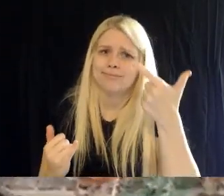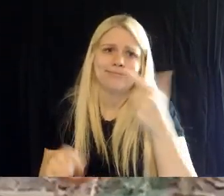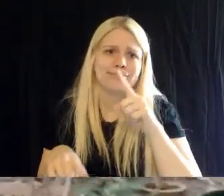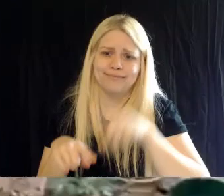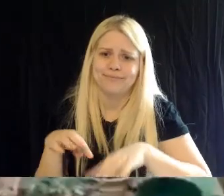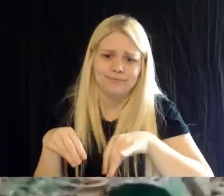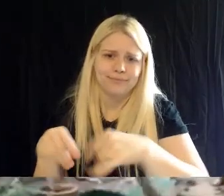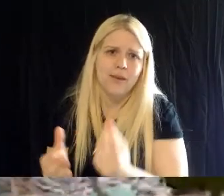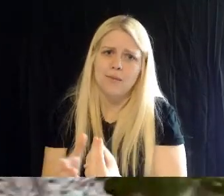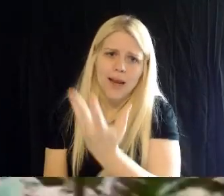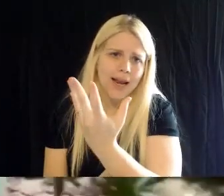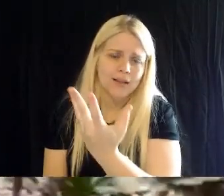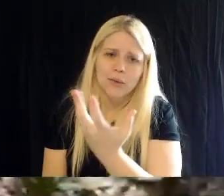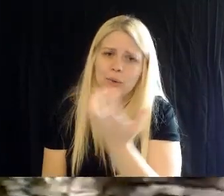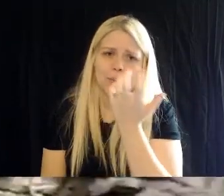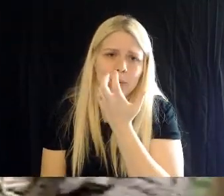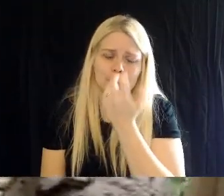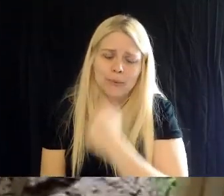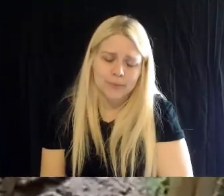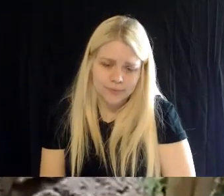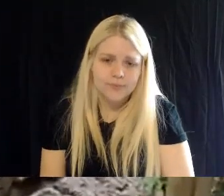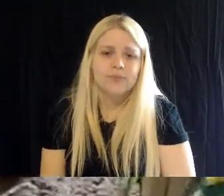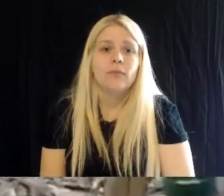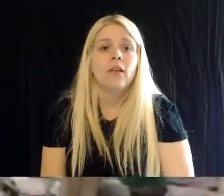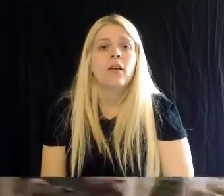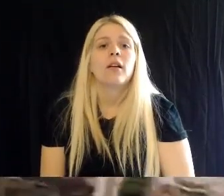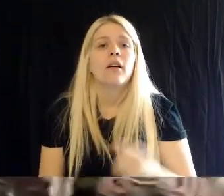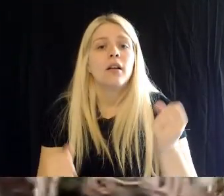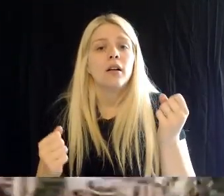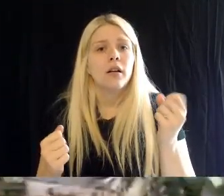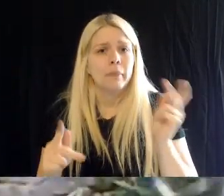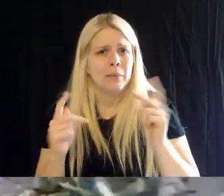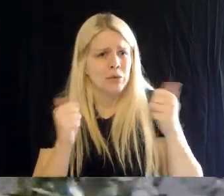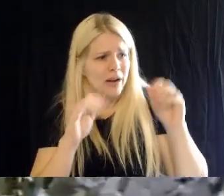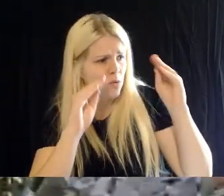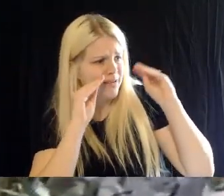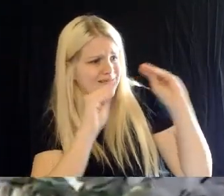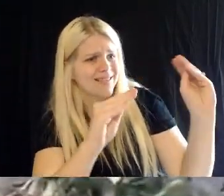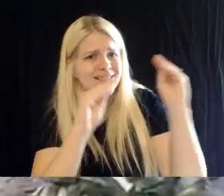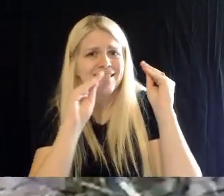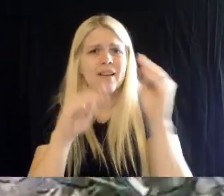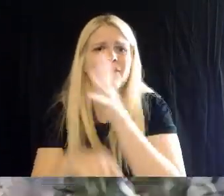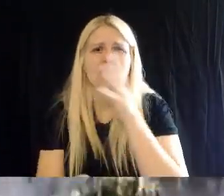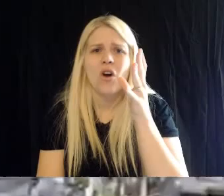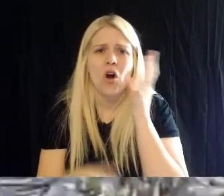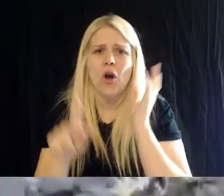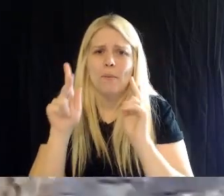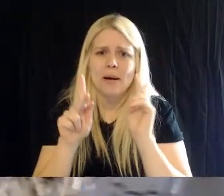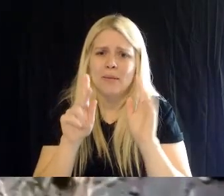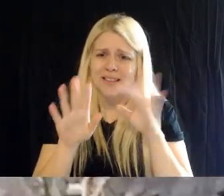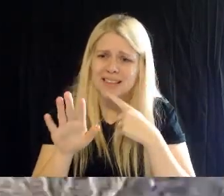of efforts to educate farmers, throughout the world, on more sustainable practices